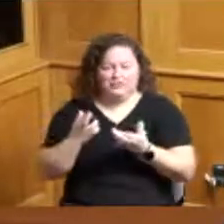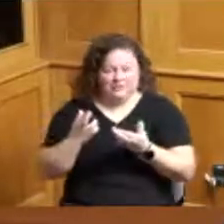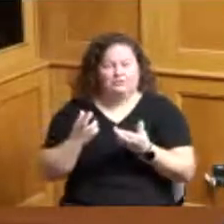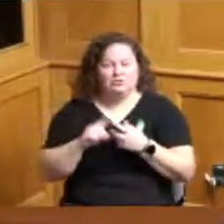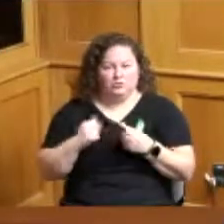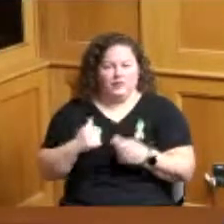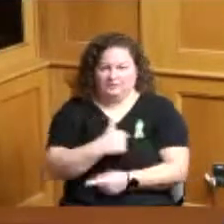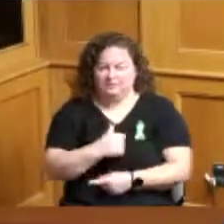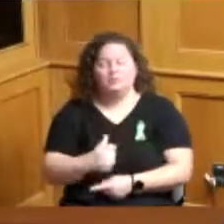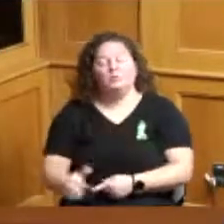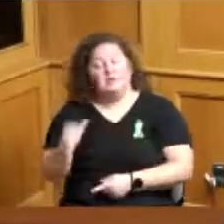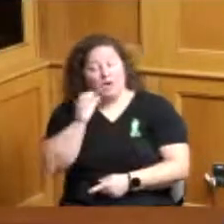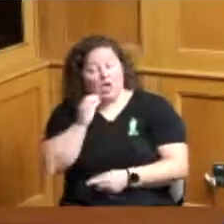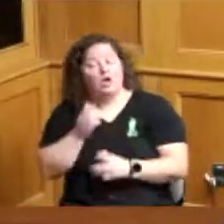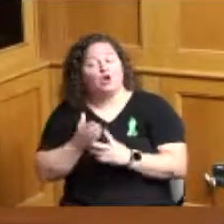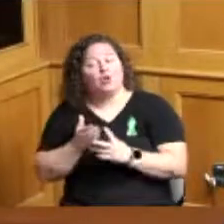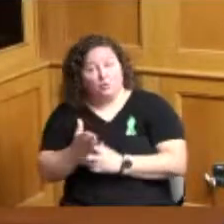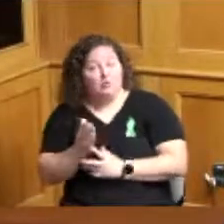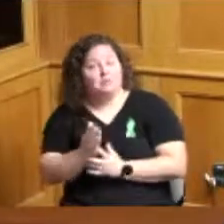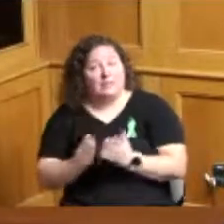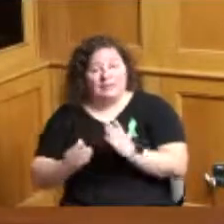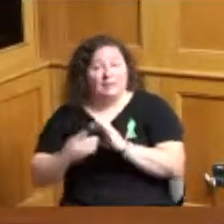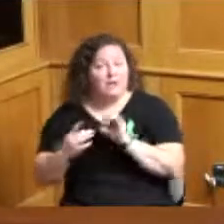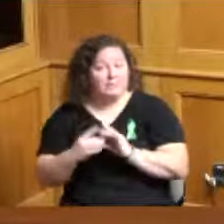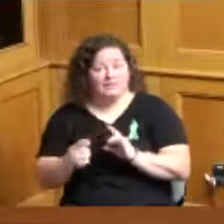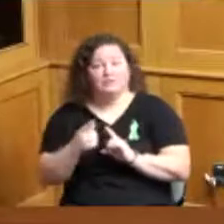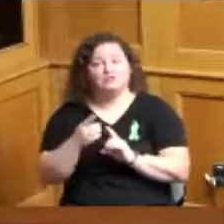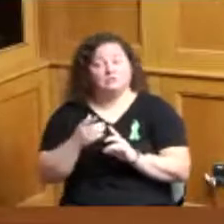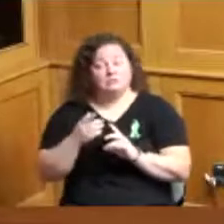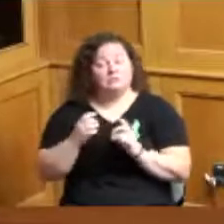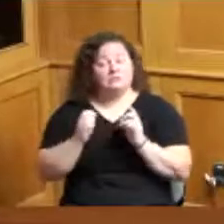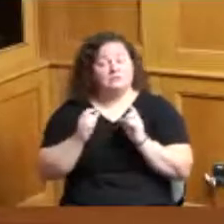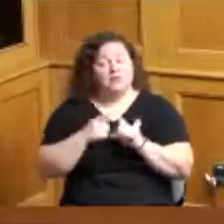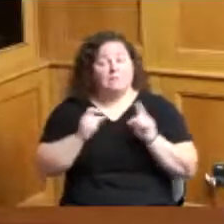also through some of the comments from from the Commissioners so as we're going back and refining